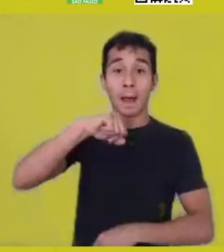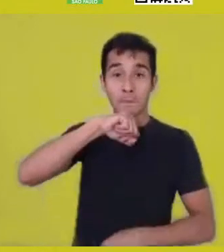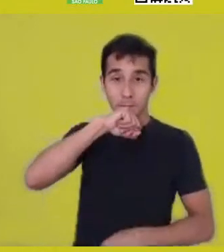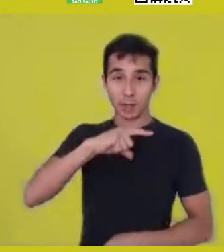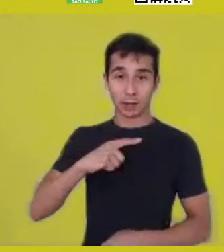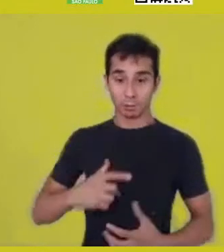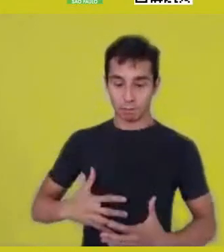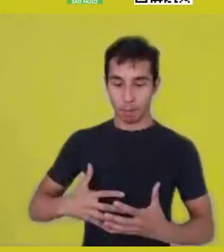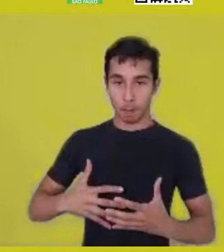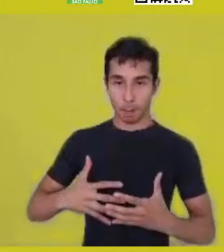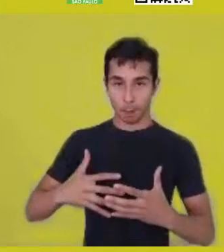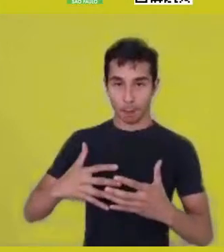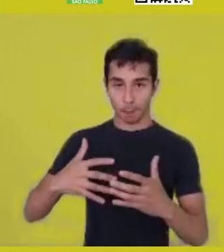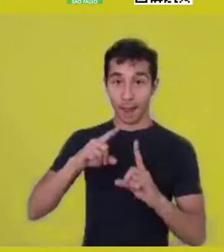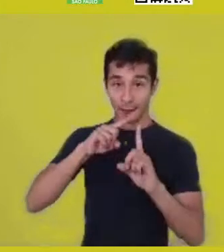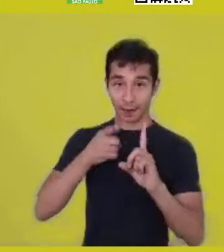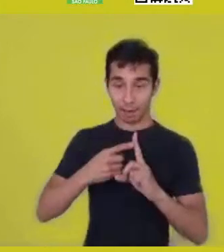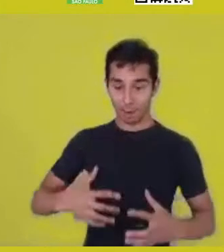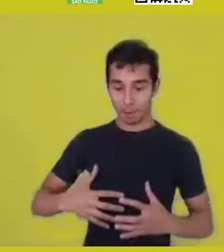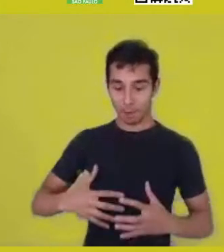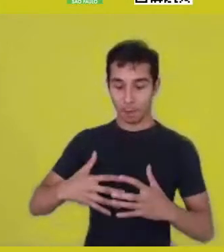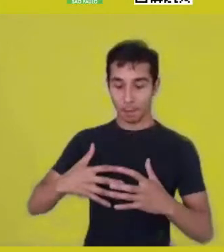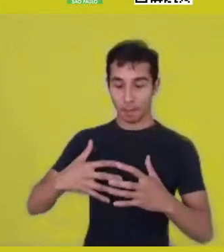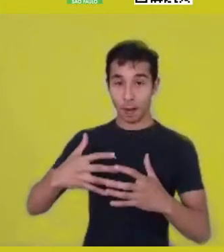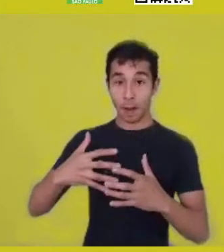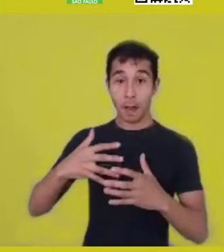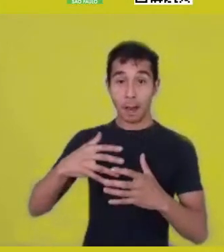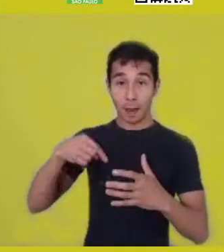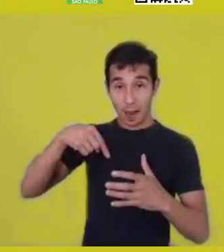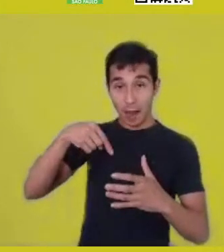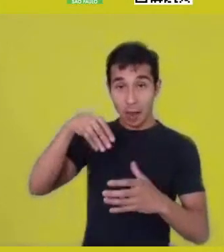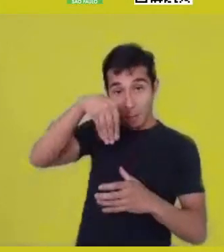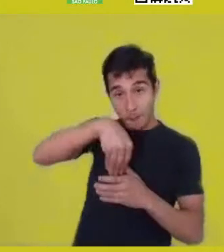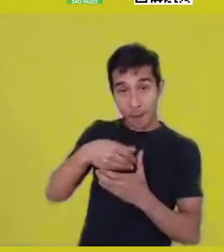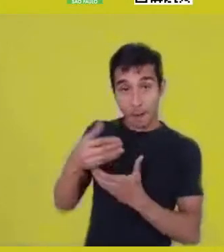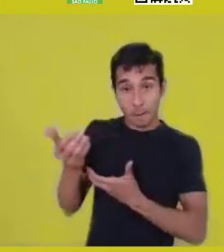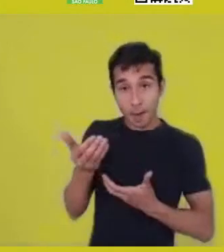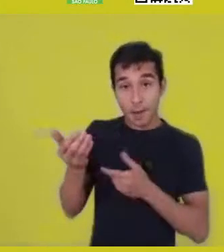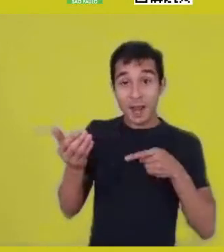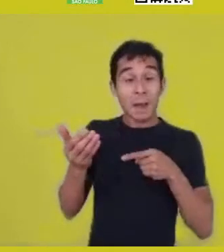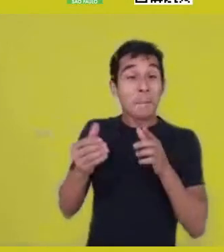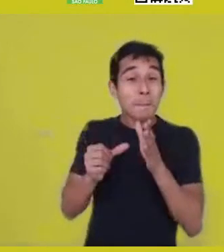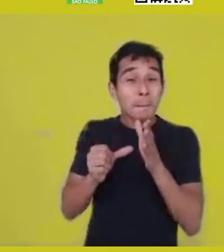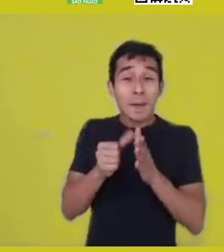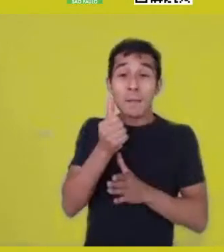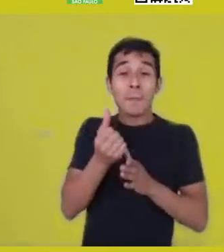the first element that is formed is the heart, which was called ib.